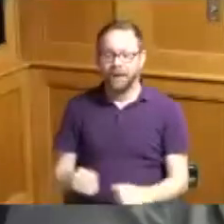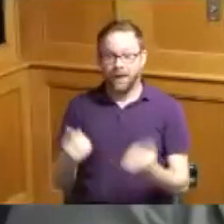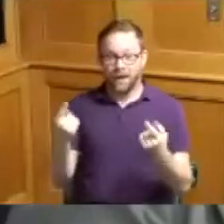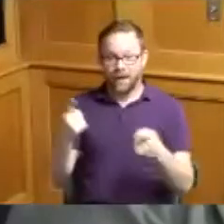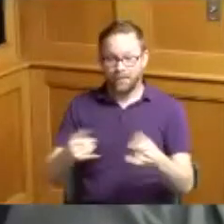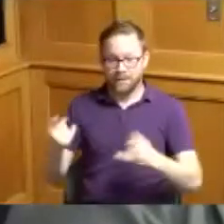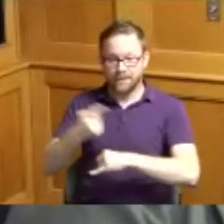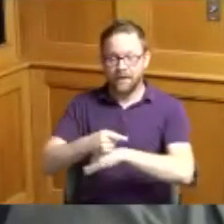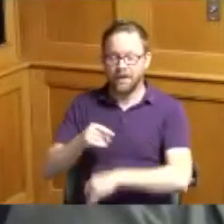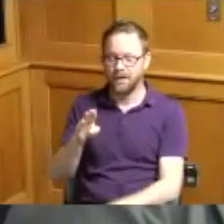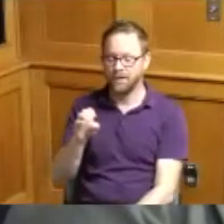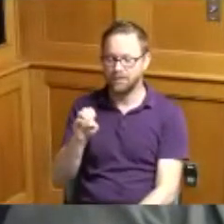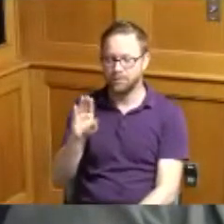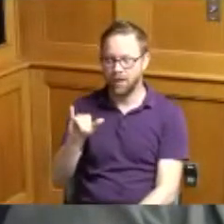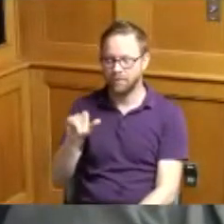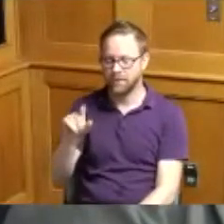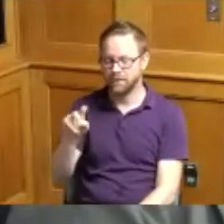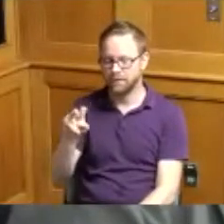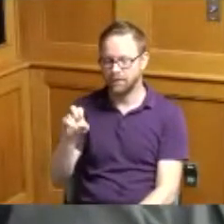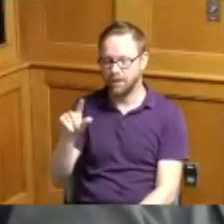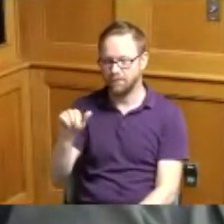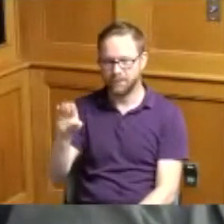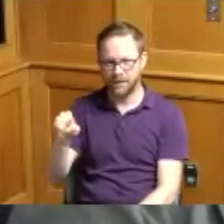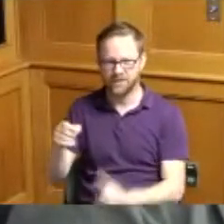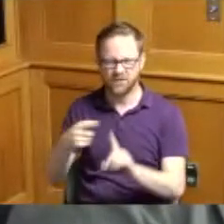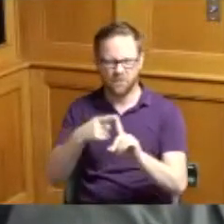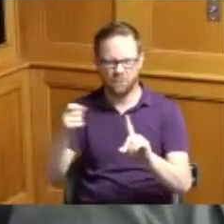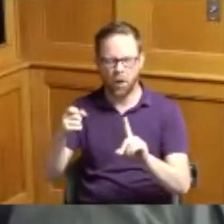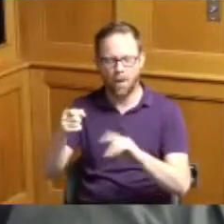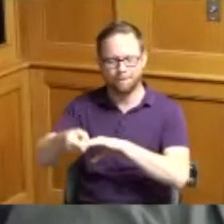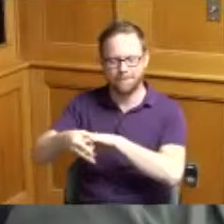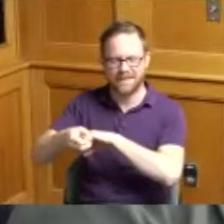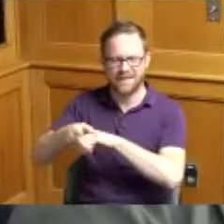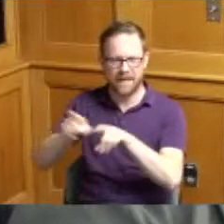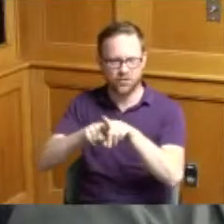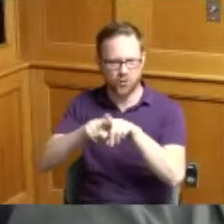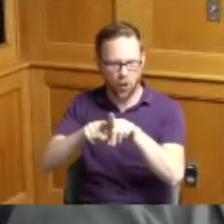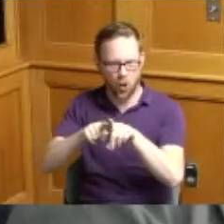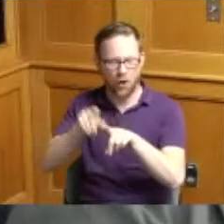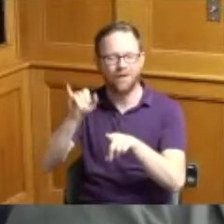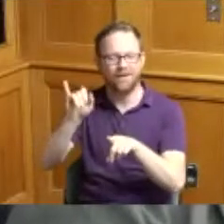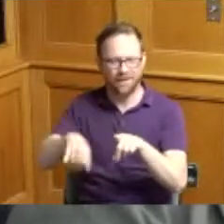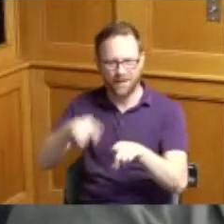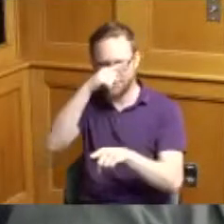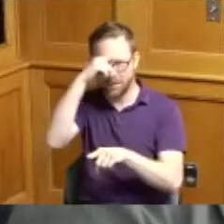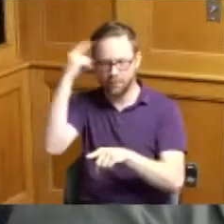Bobby Lovelace came in from Midnight Star one of our it's just a black music walk Fame inductees